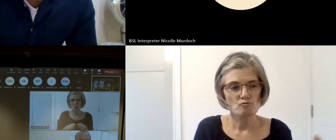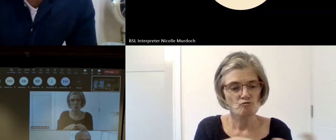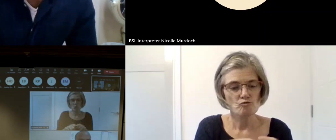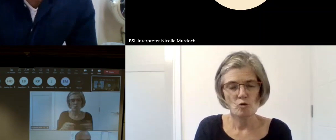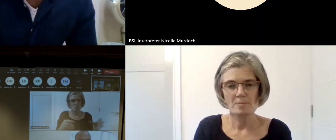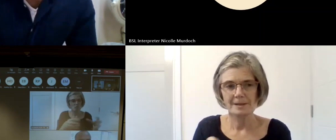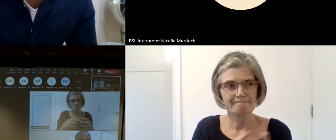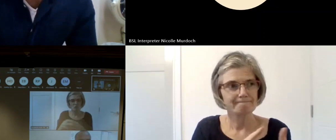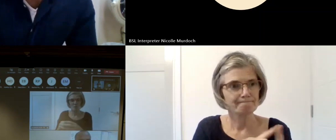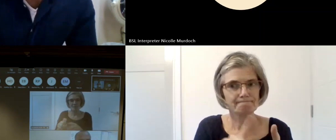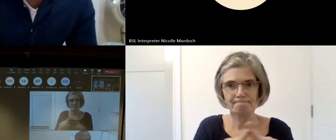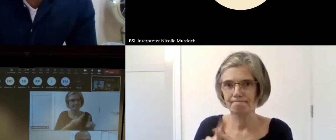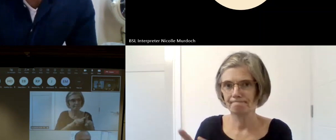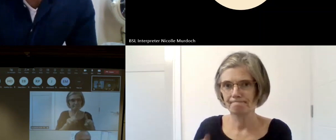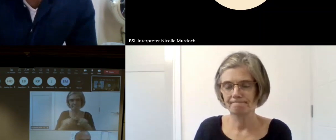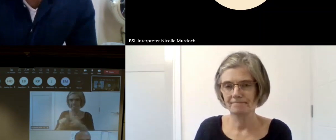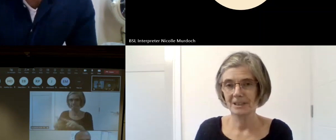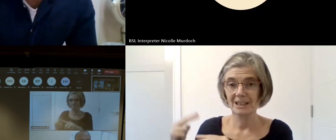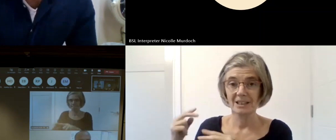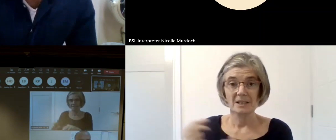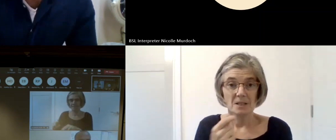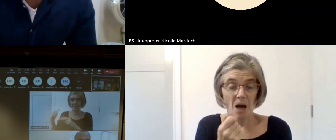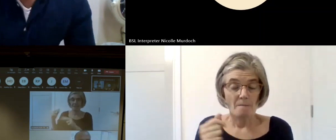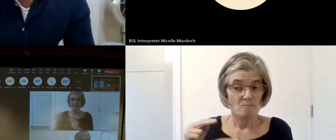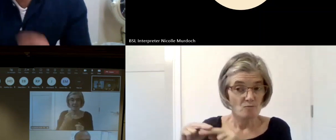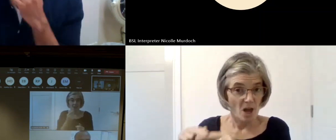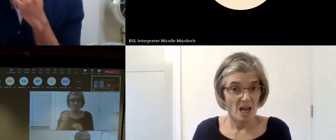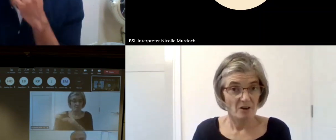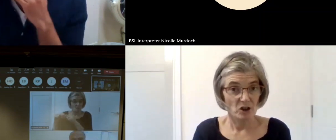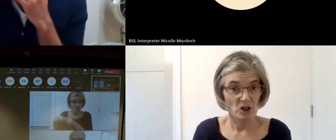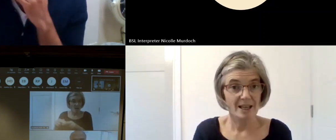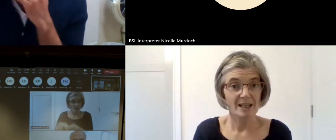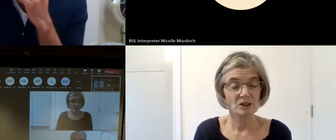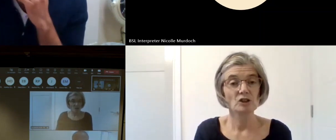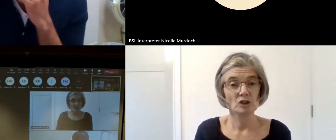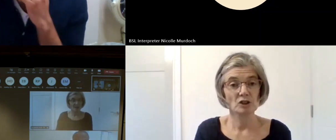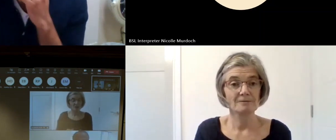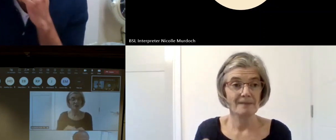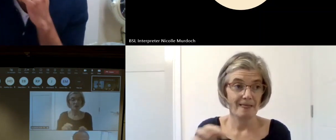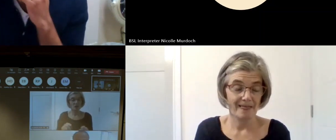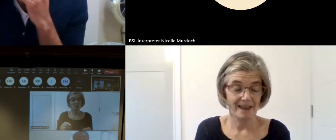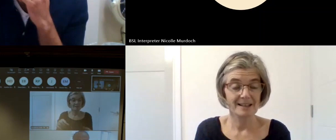organizations that come from Heritage and our story Scotland and LGBT youth Lon we try to be